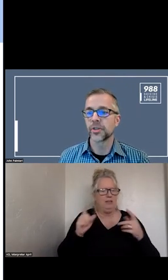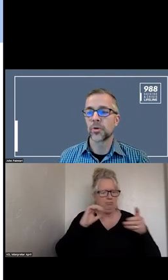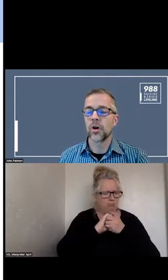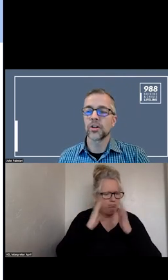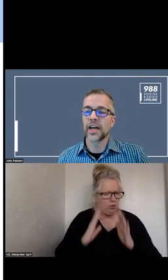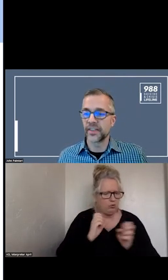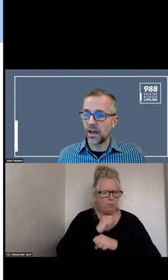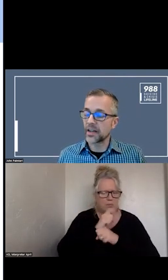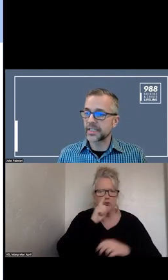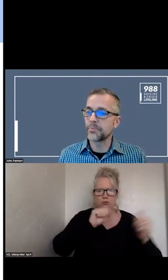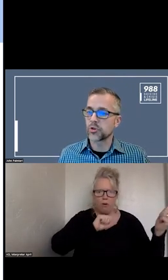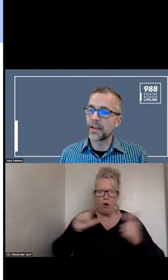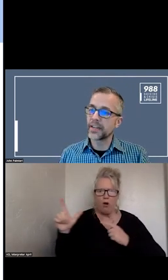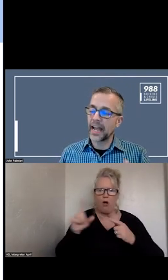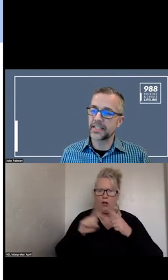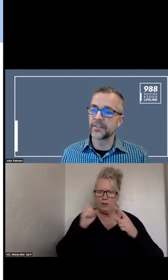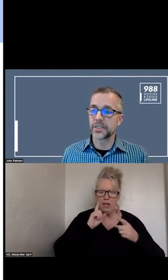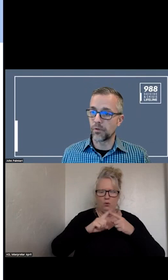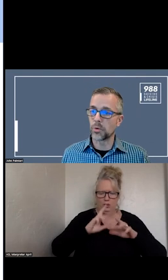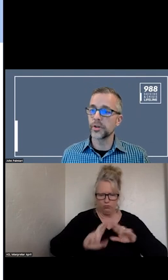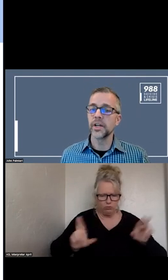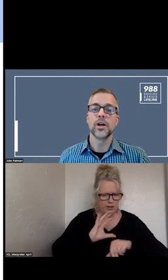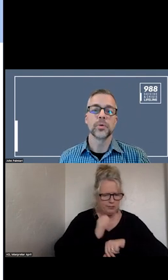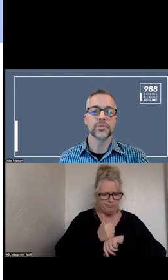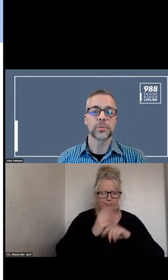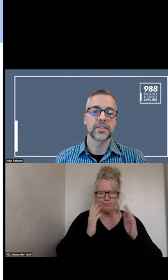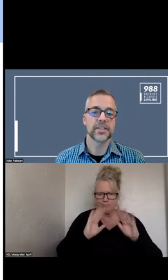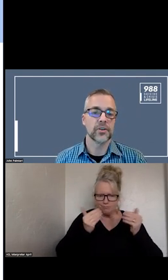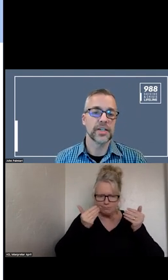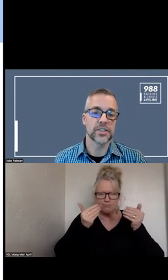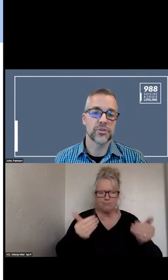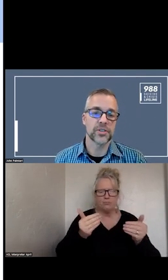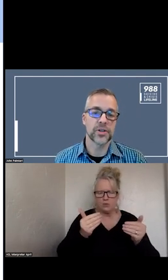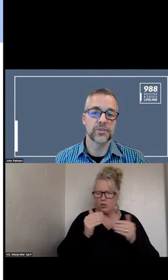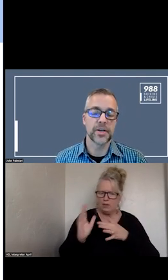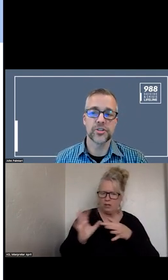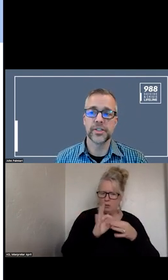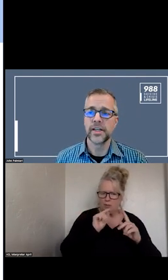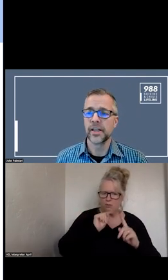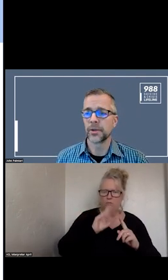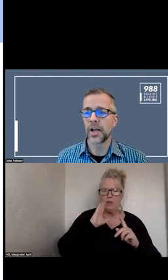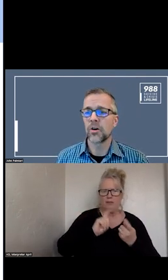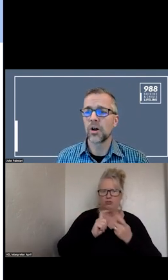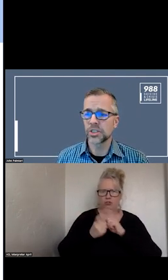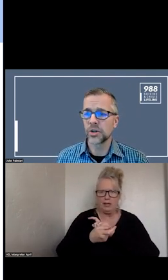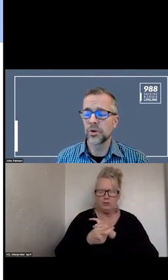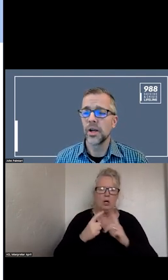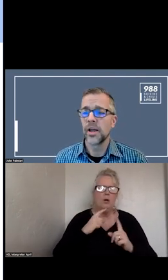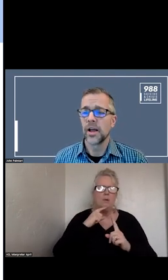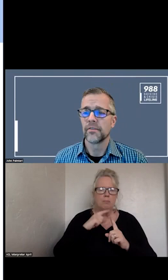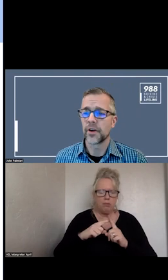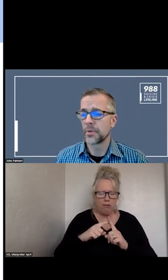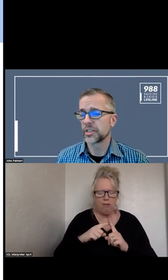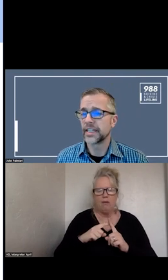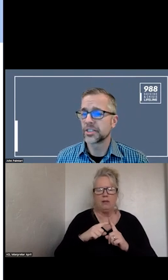THAT WE ARE DRIVING FORWARD WITH RESPECT TO THAT TRANSFORMATION AND WE ARE LEANING